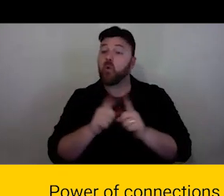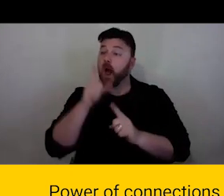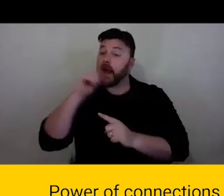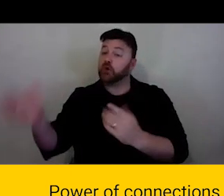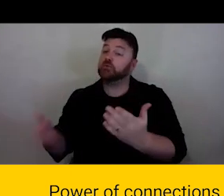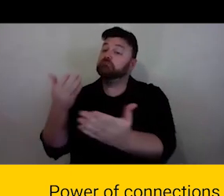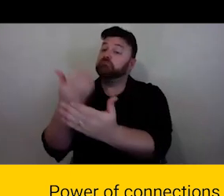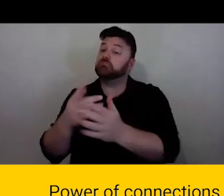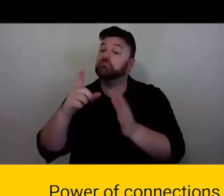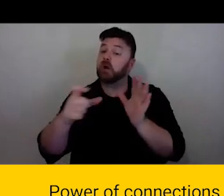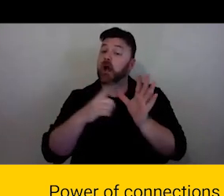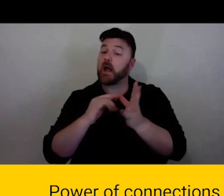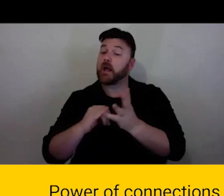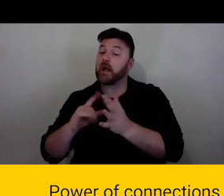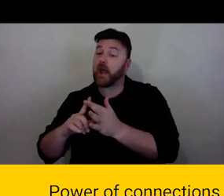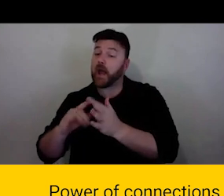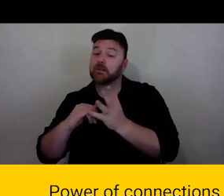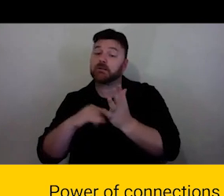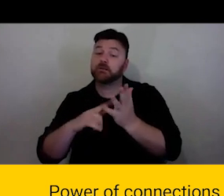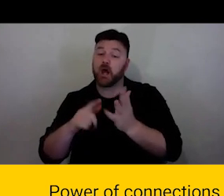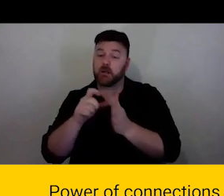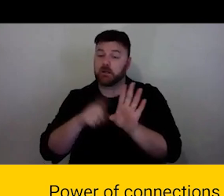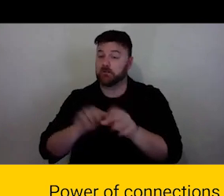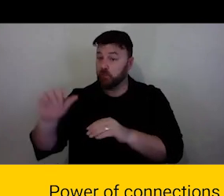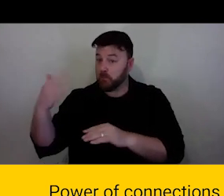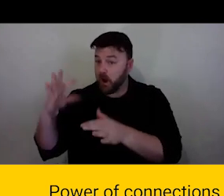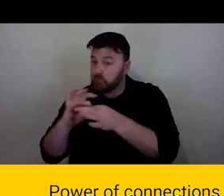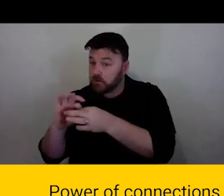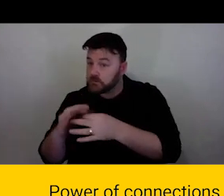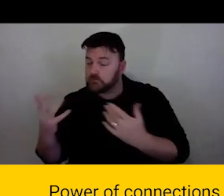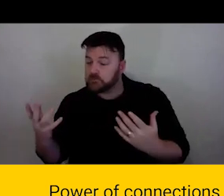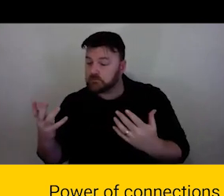relationships have you had in the past. What worked, what didn't work